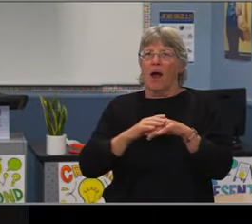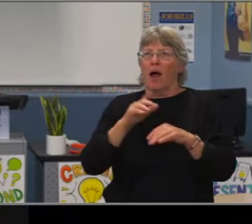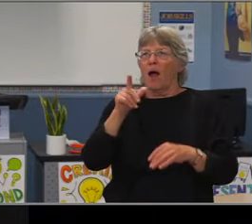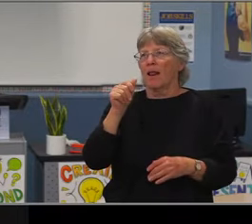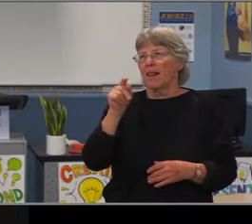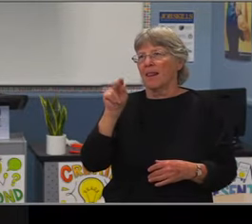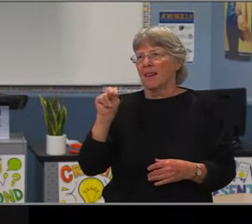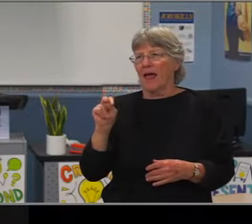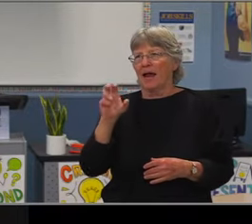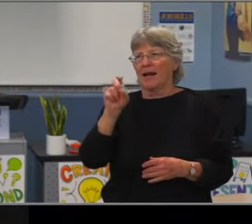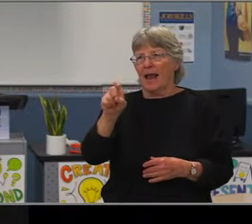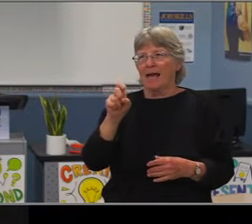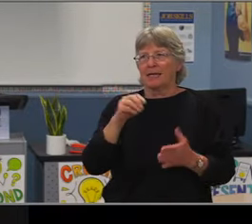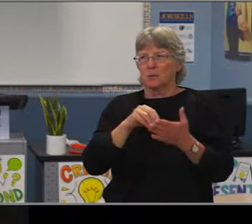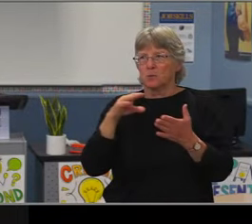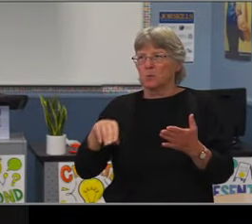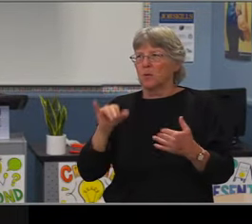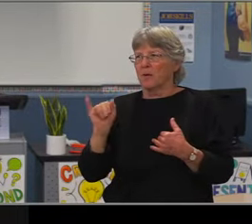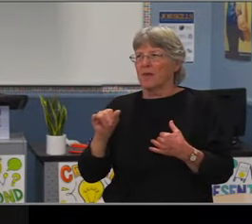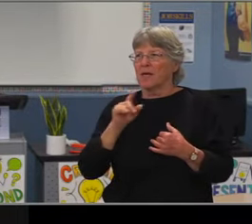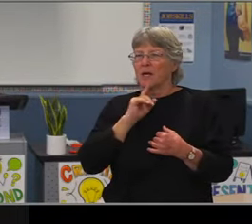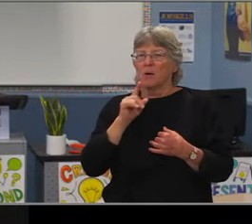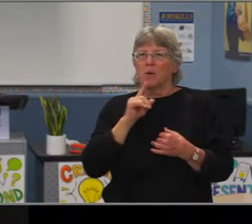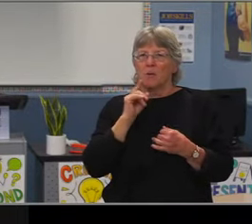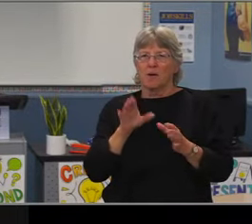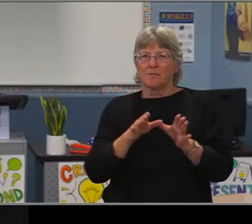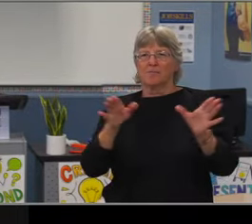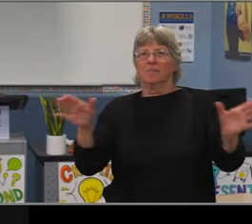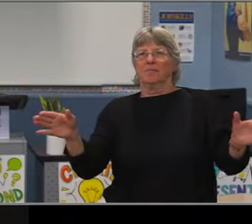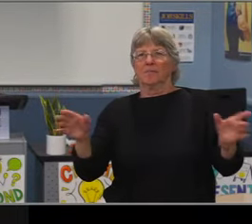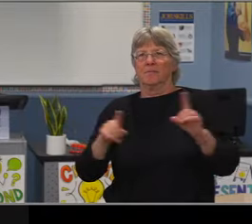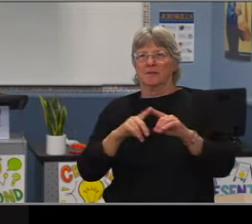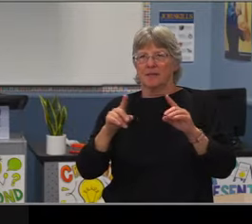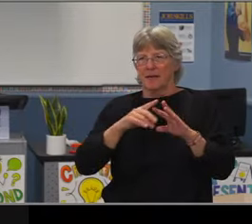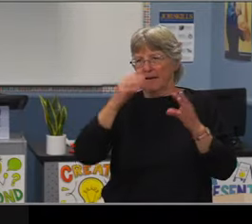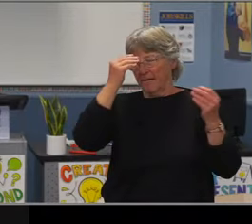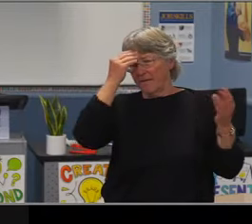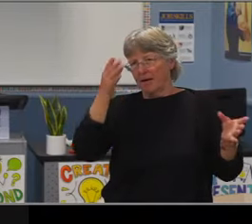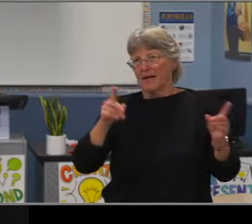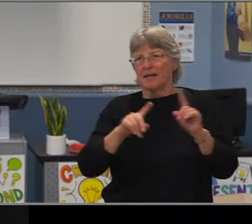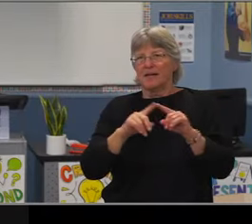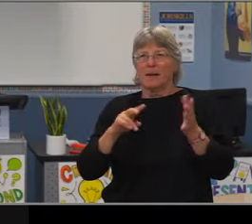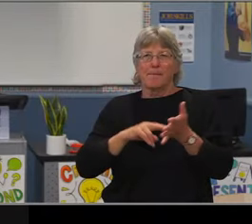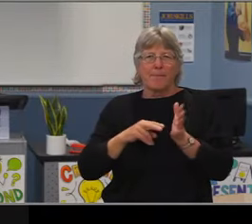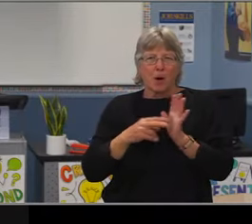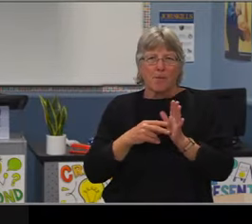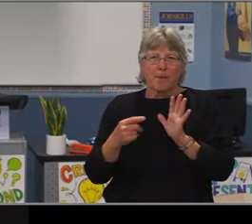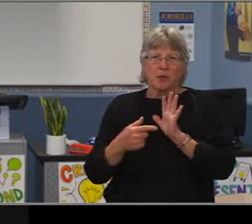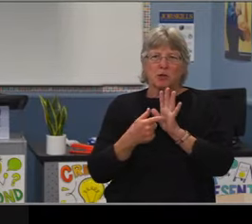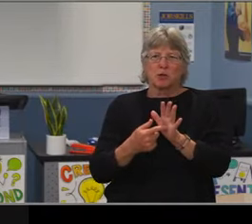of breaking it down by grade level. So at the smaller sites at Hudson, for example, mirror,